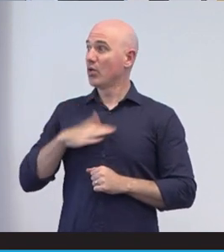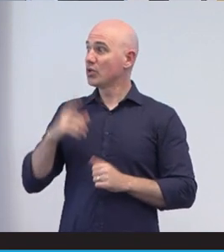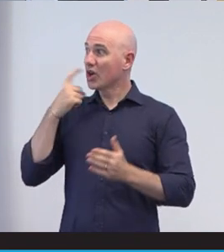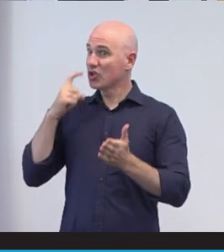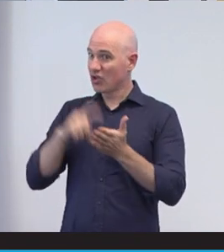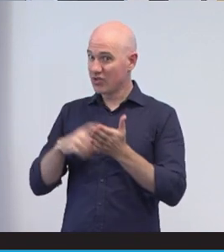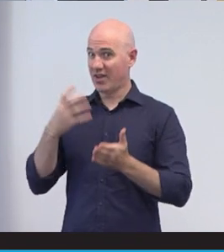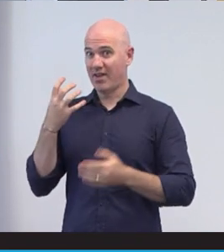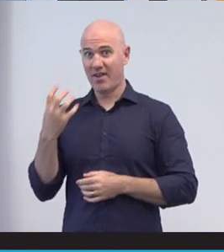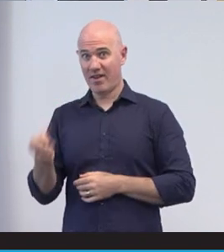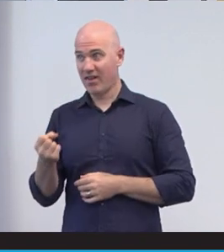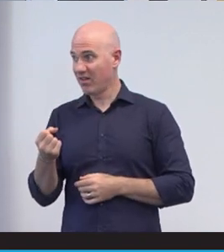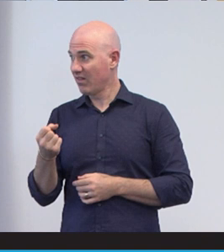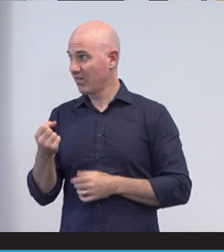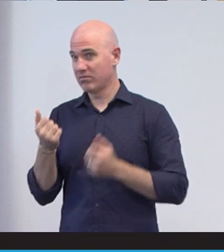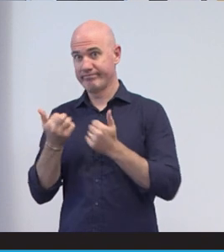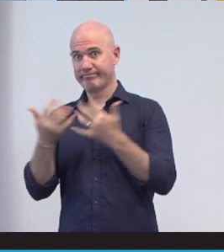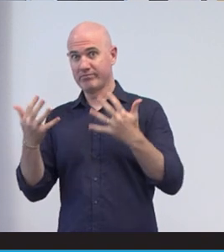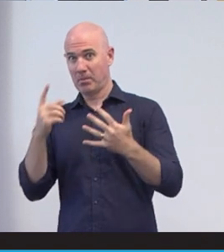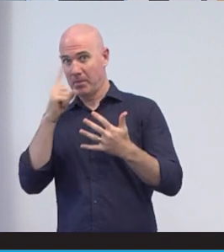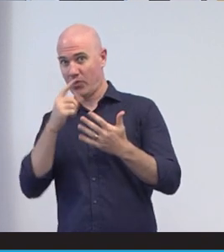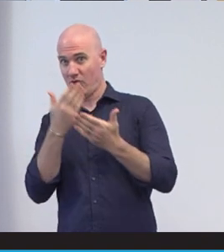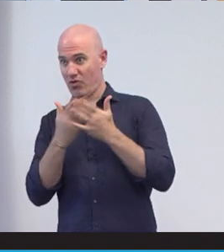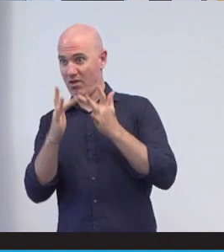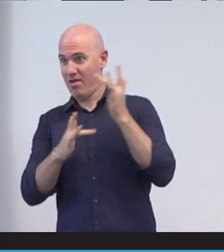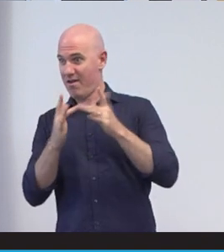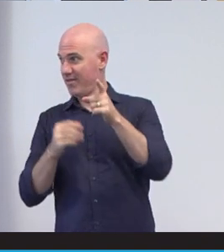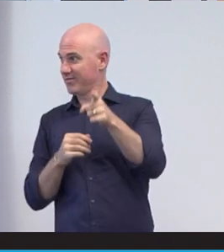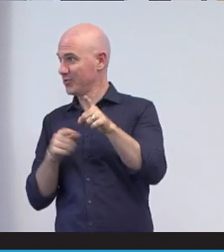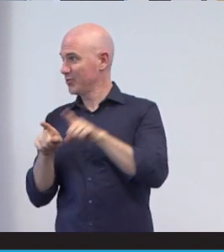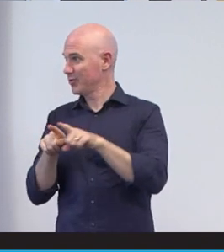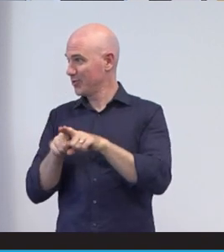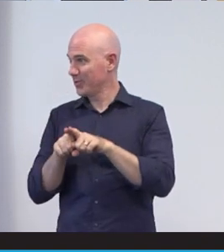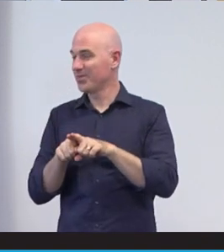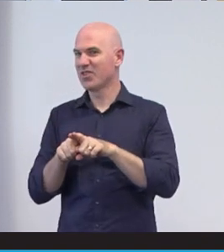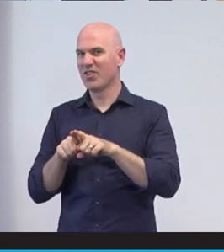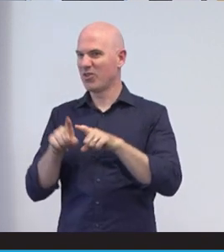number of people joining us online today and like to and from other regions of Australia.